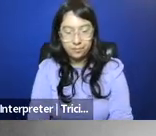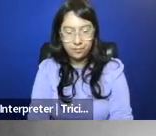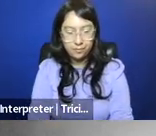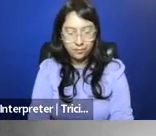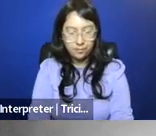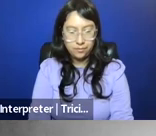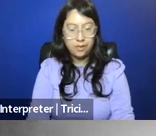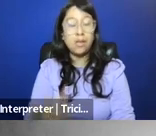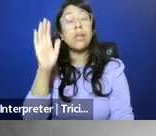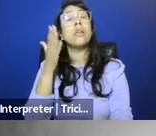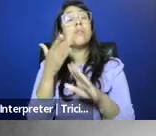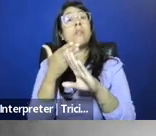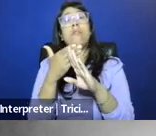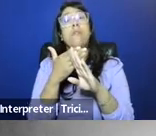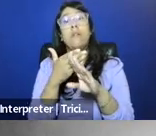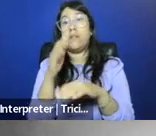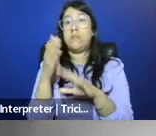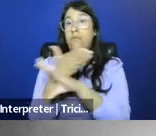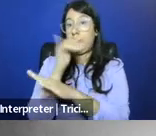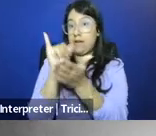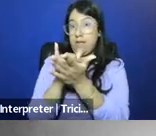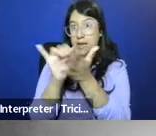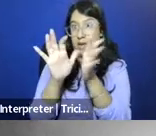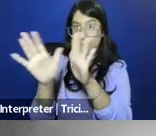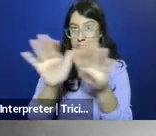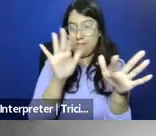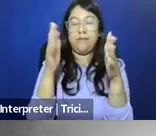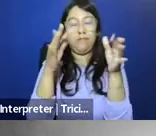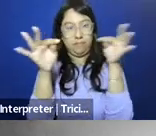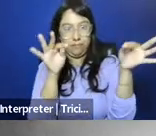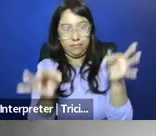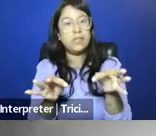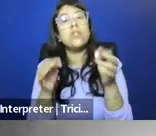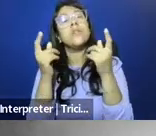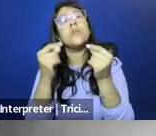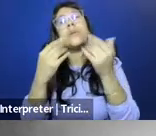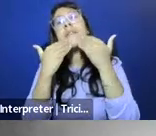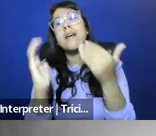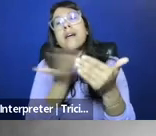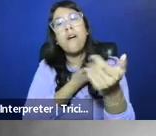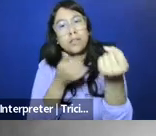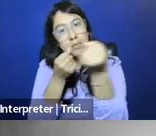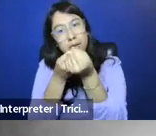Before I sort of, now that those housekeeping items are out of the way, I wanna just take a second to thank our sponsor,